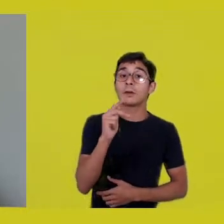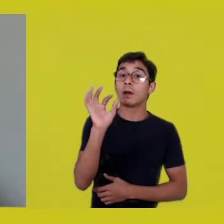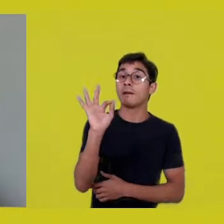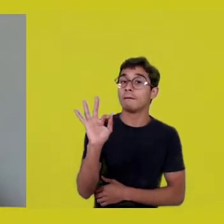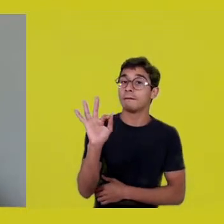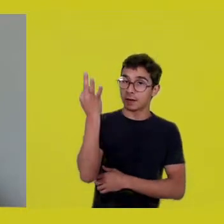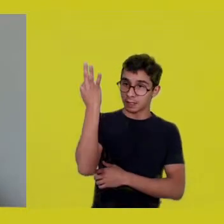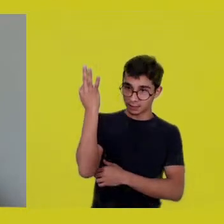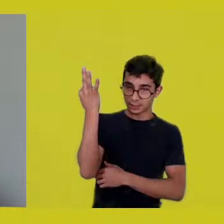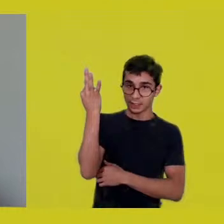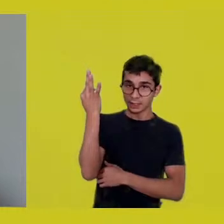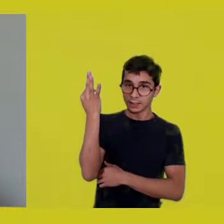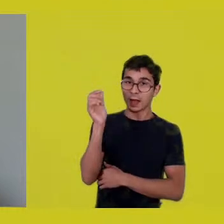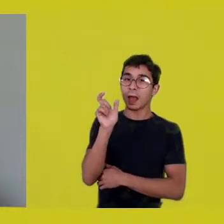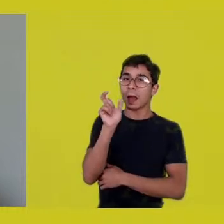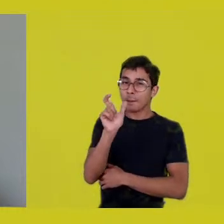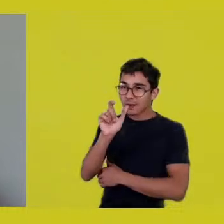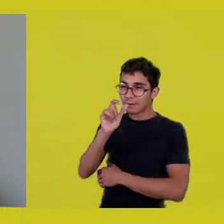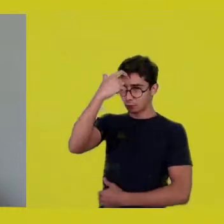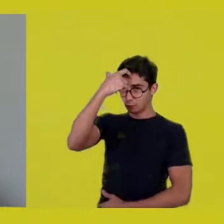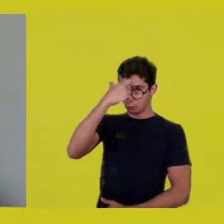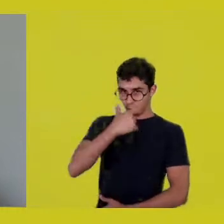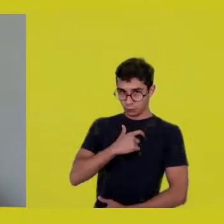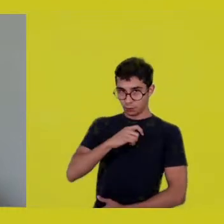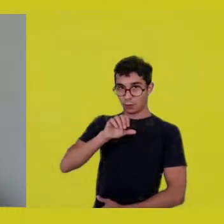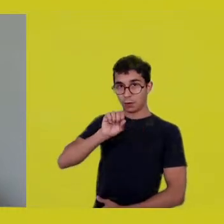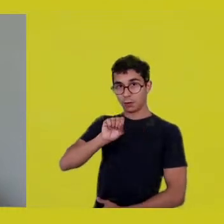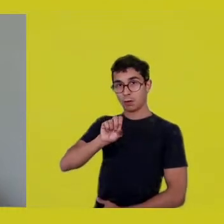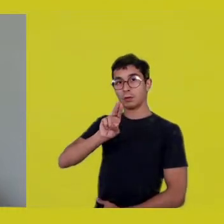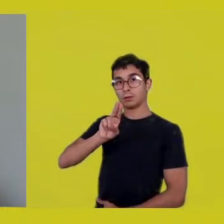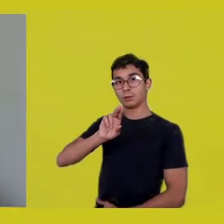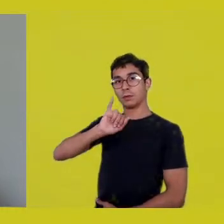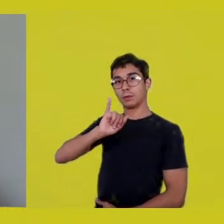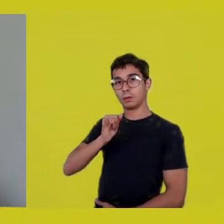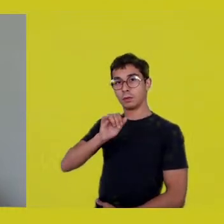So, we forget that the notion of subject as individual